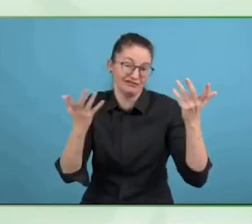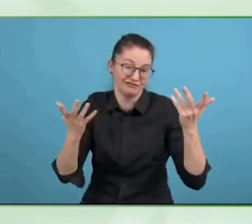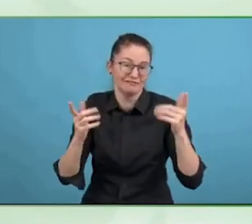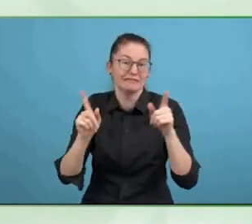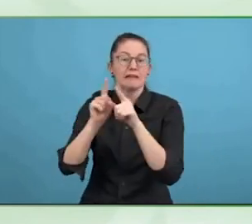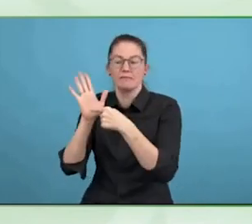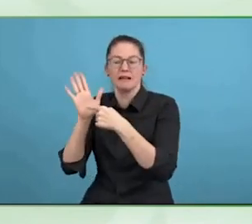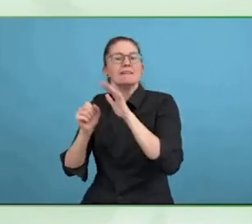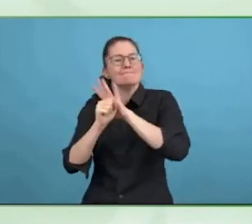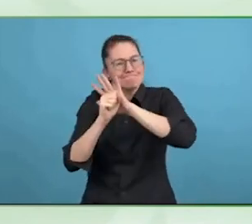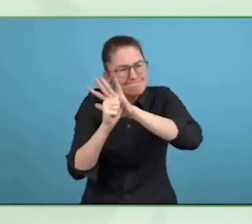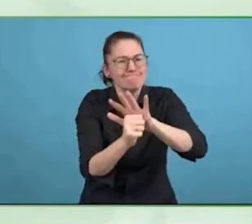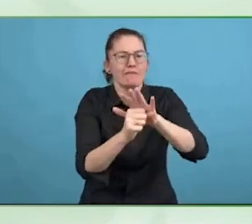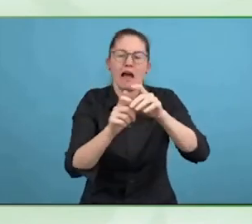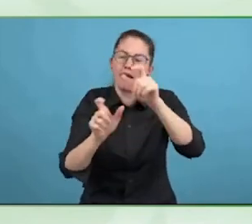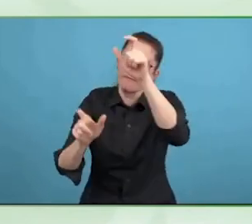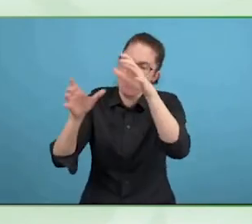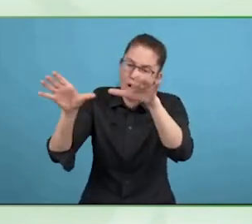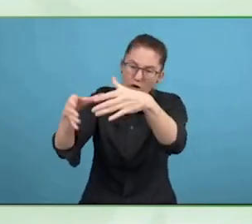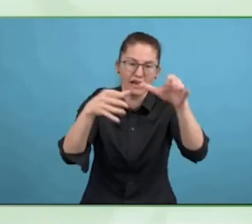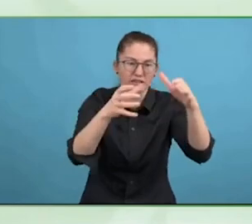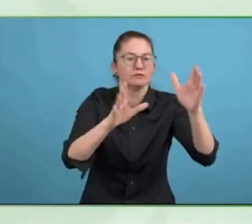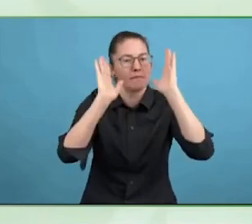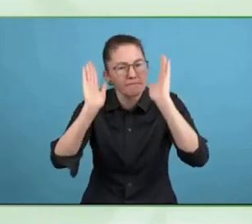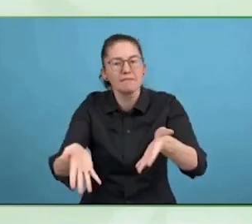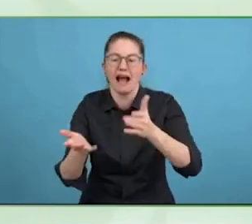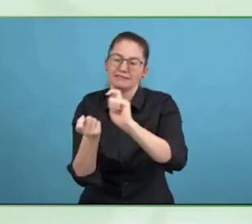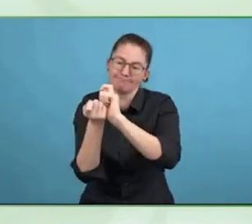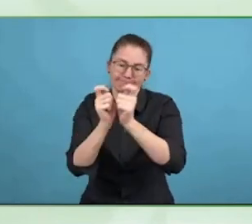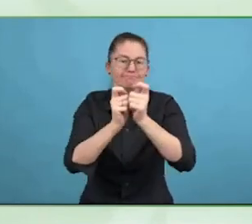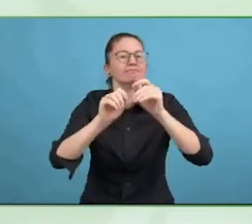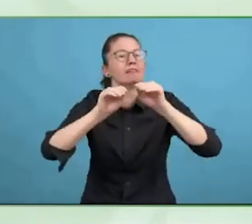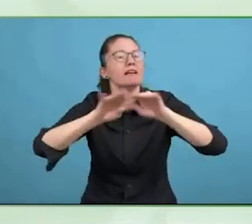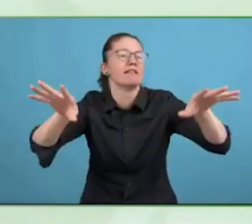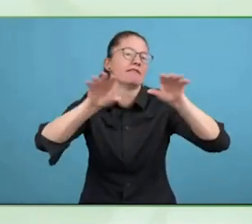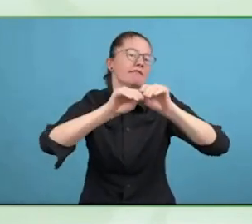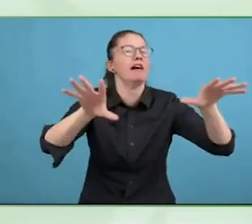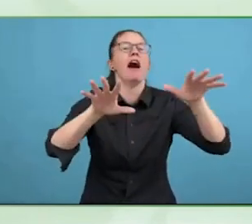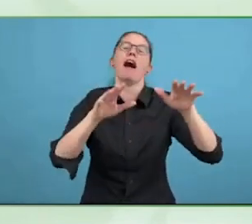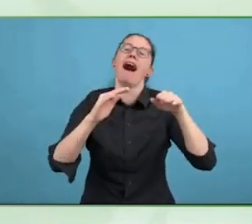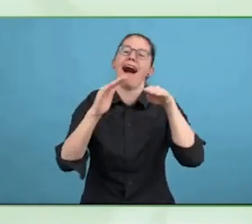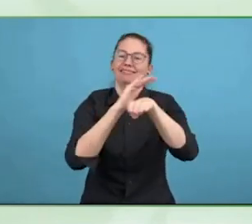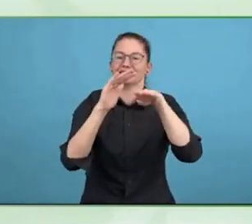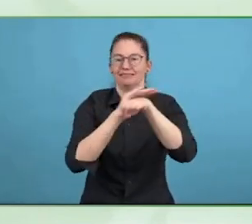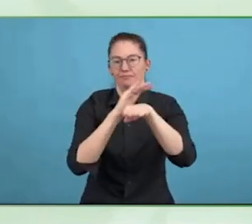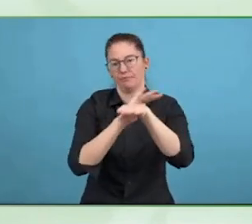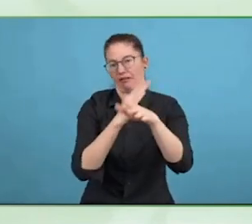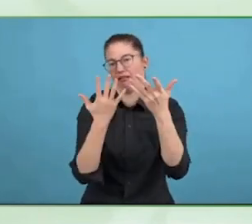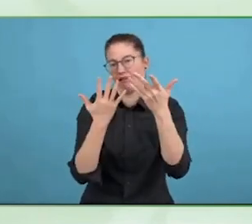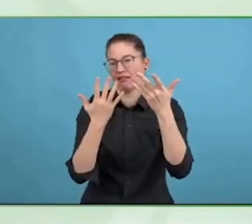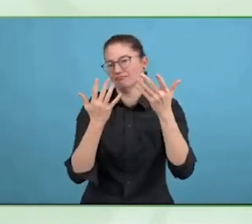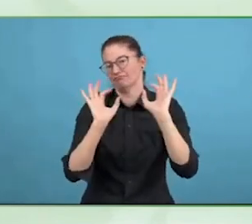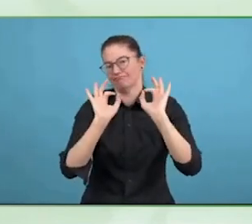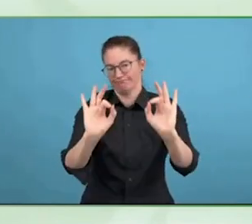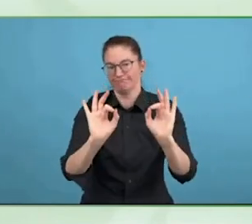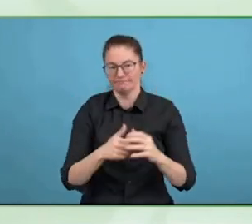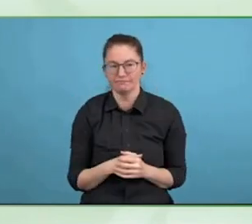When we got started, we were lucky, we had a customer employee